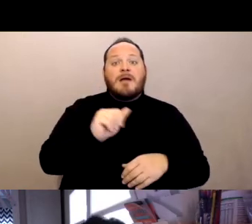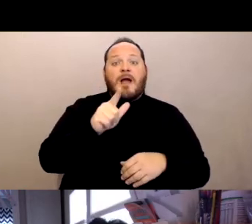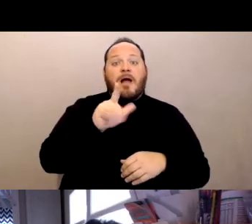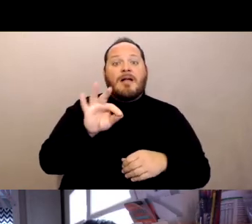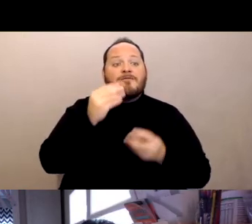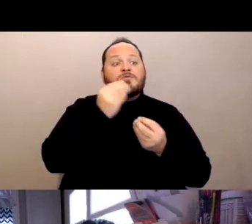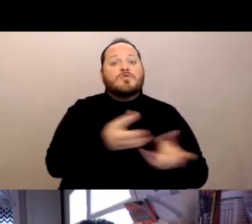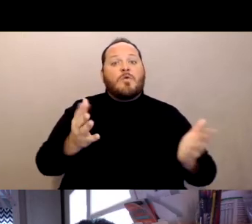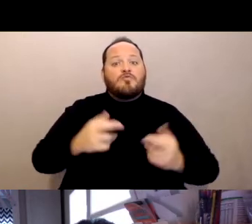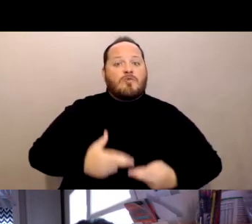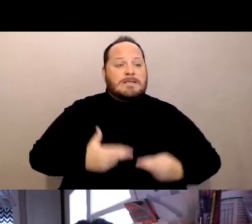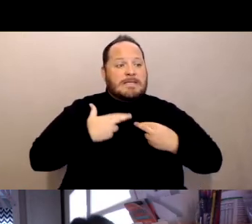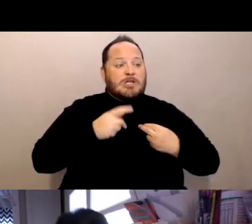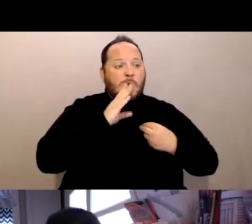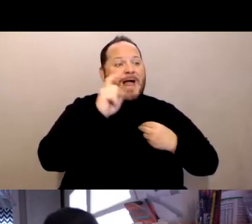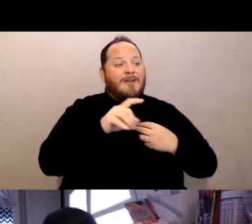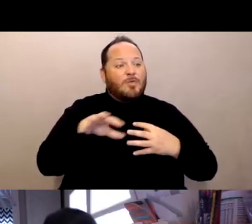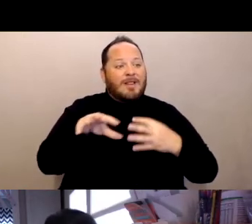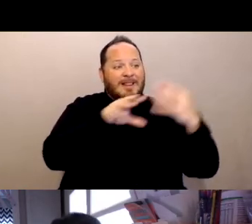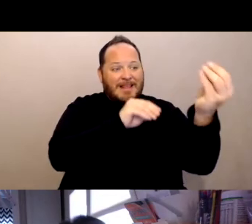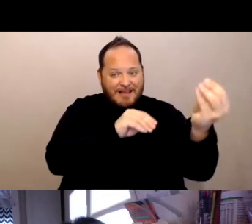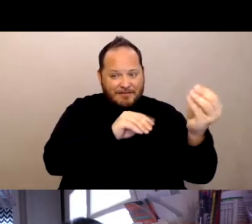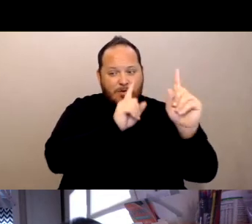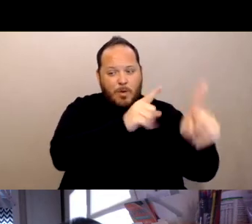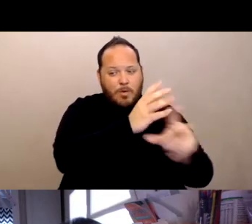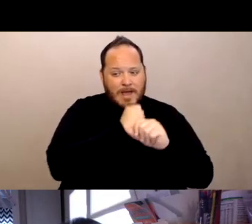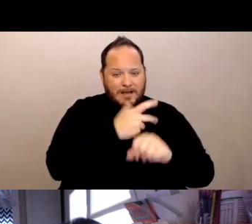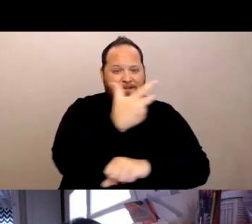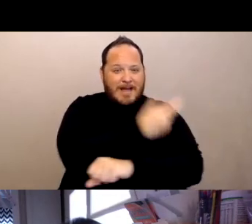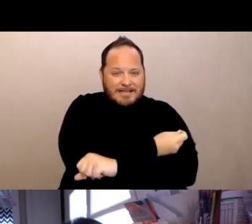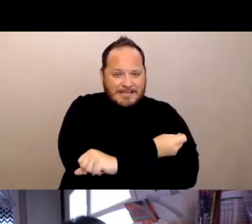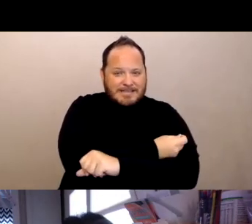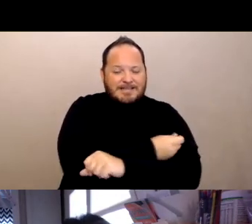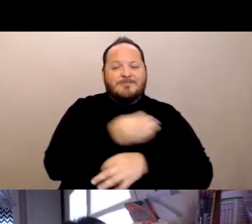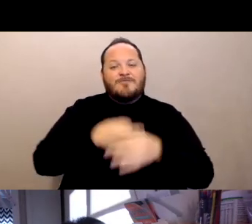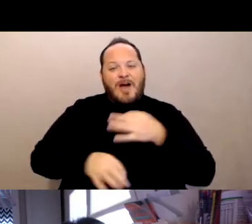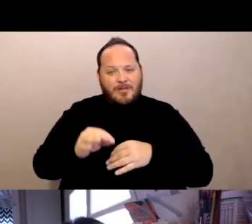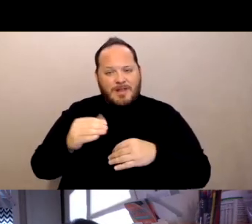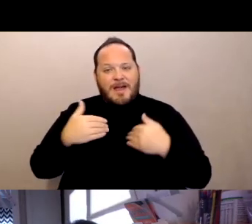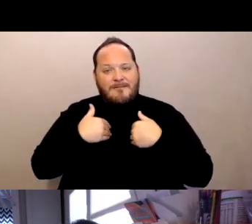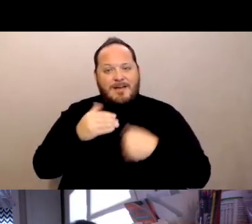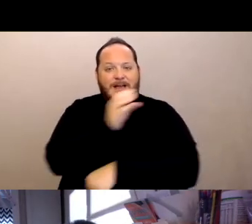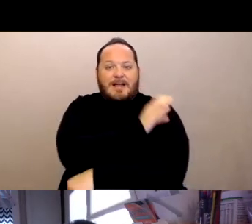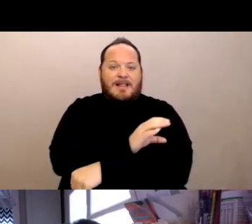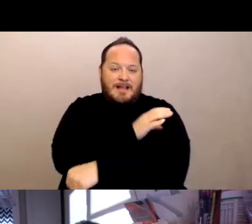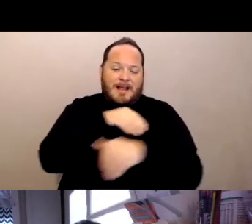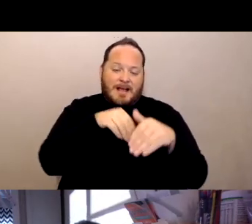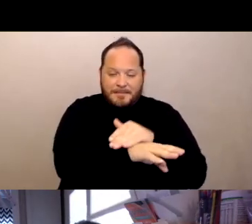to go get their vaccine rather than having a clinic onsite, but generally I think after, you know